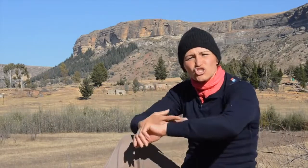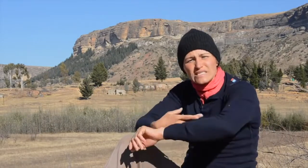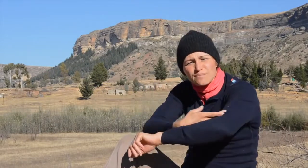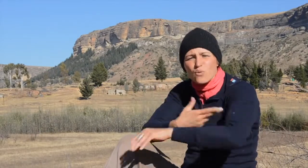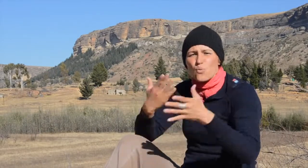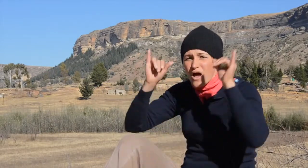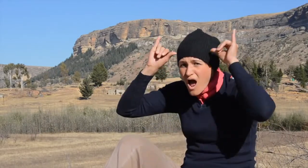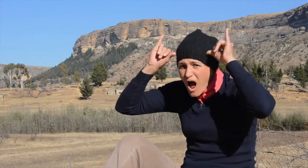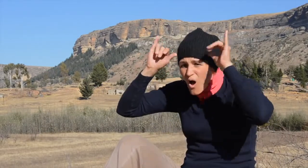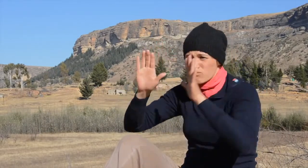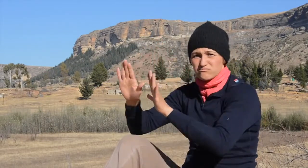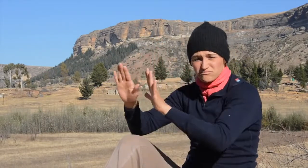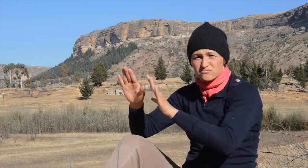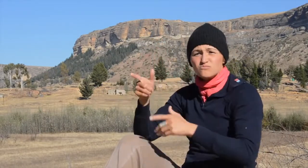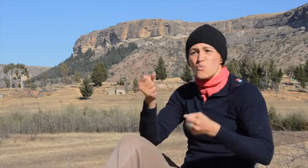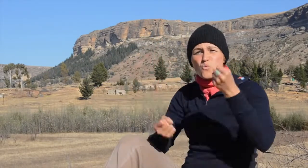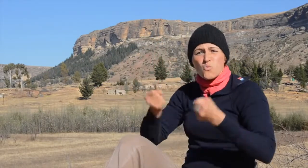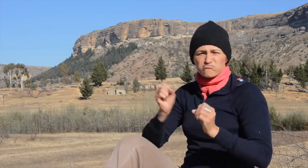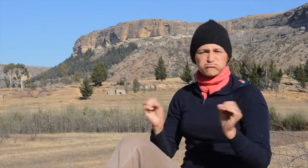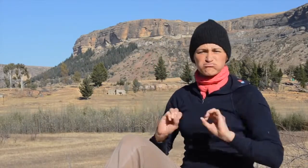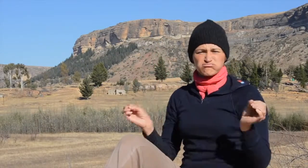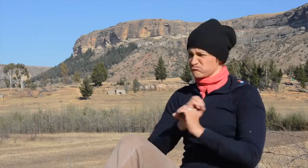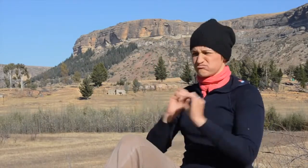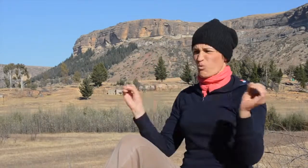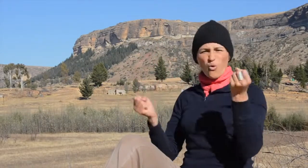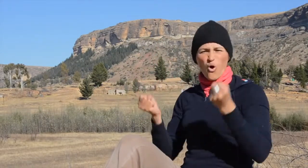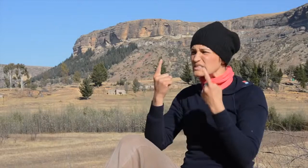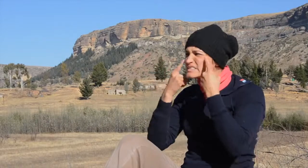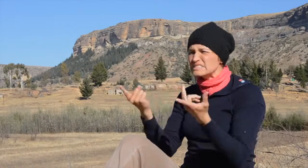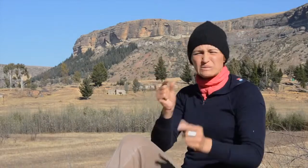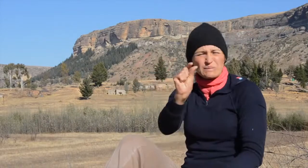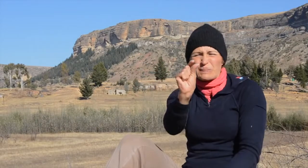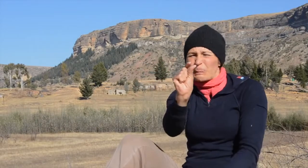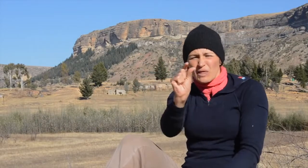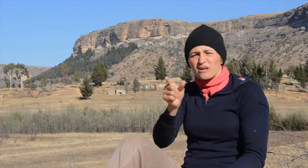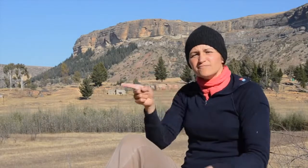The common diet of the Bosthos in that area is a diet of sheep and cows.